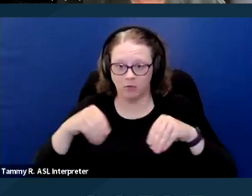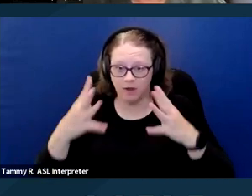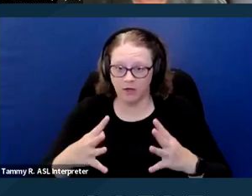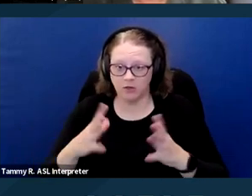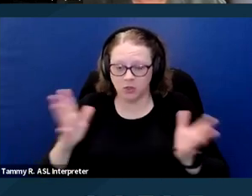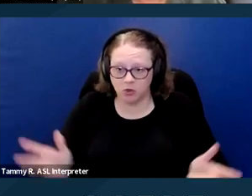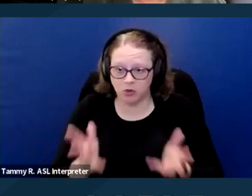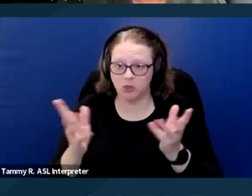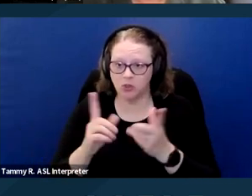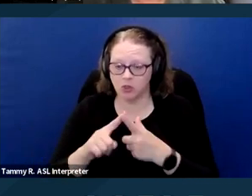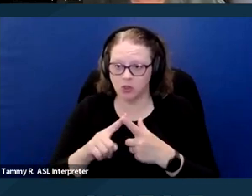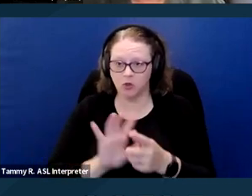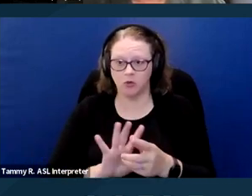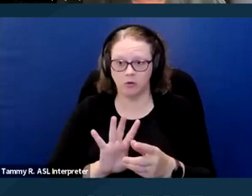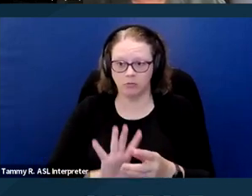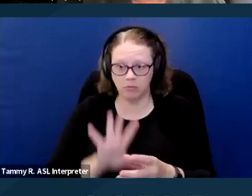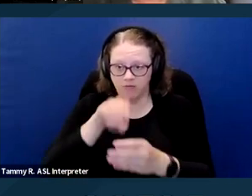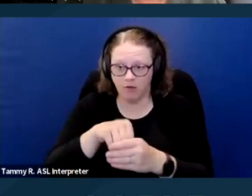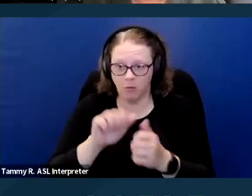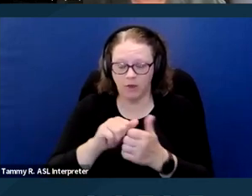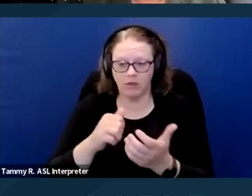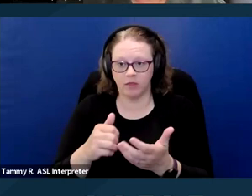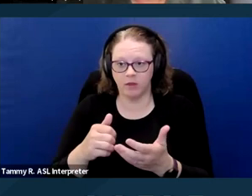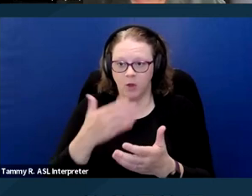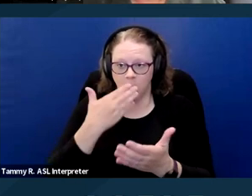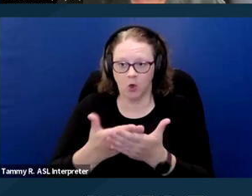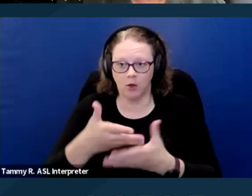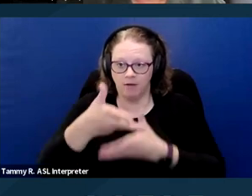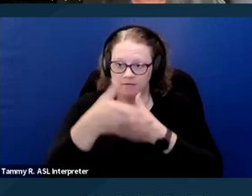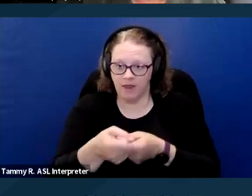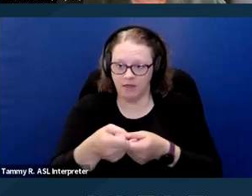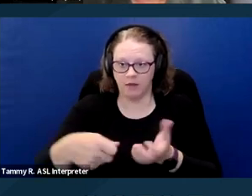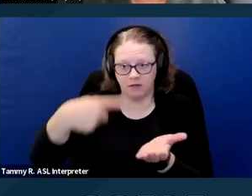to engage in a good faith dialogue under Federal Fair Housing Law.